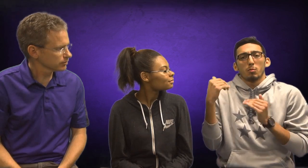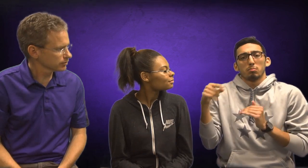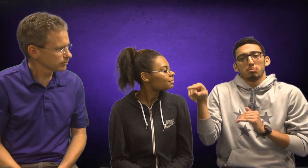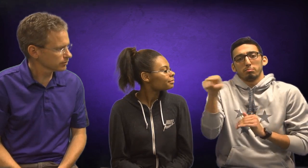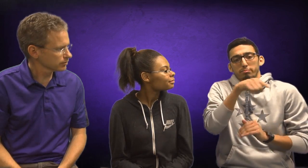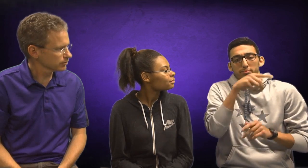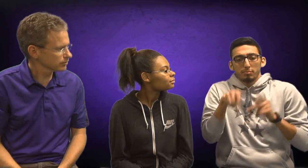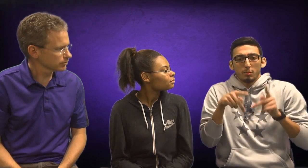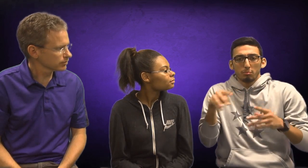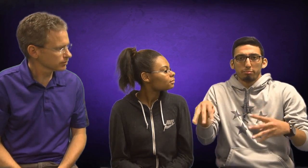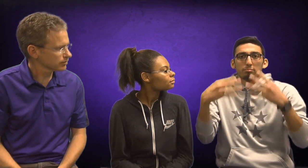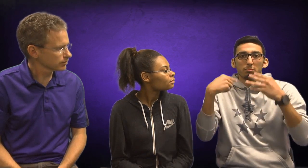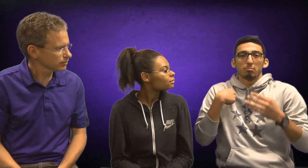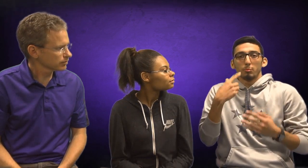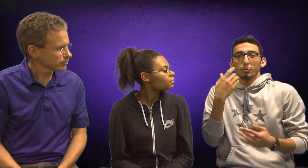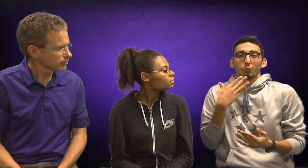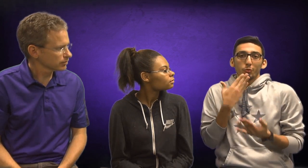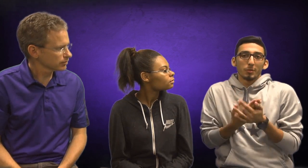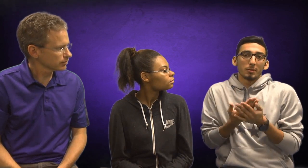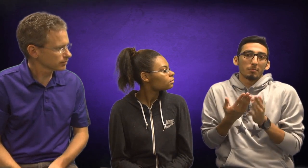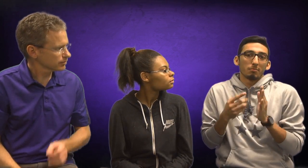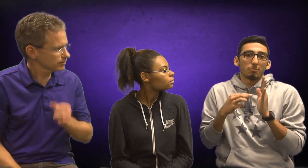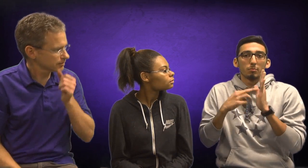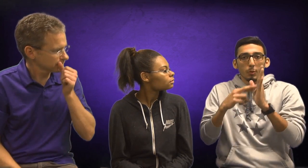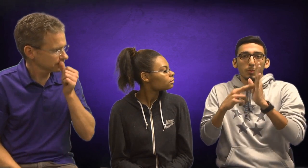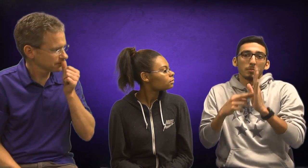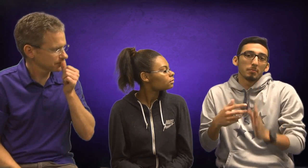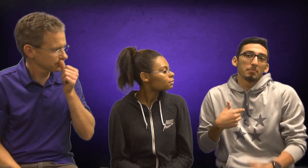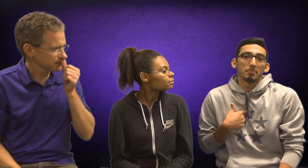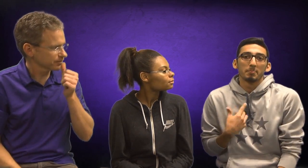And I hope others look up to me as a good role model.